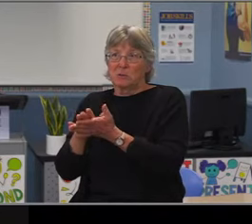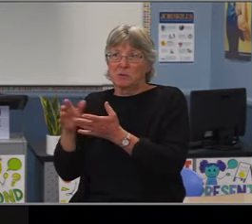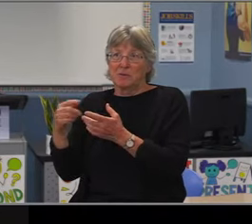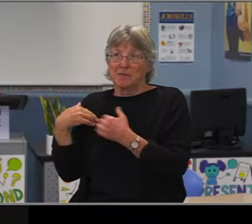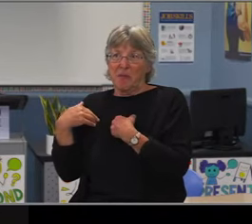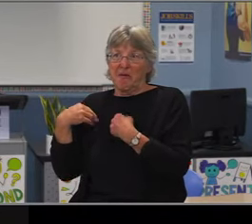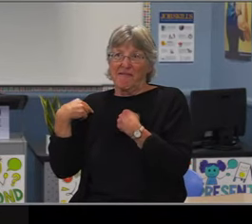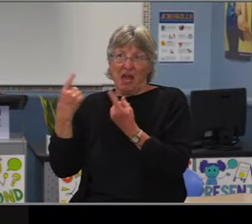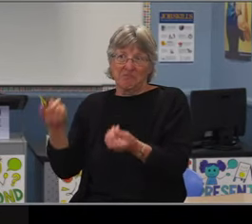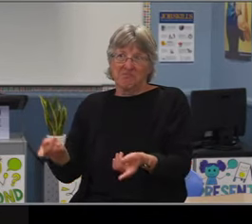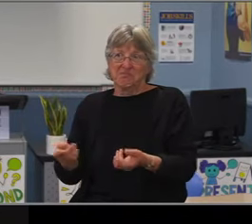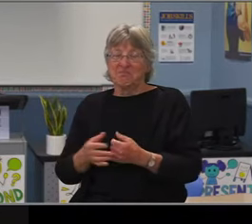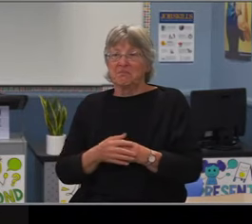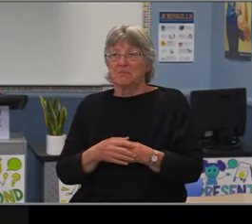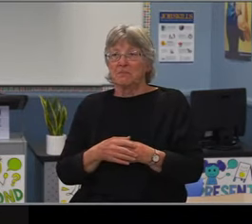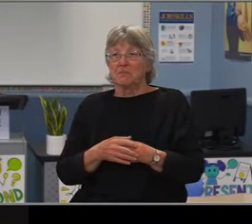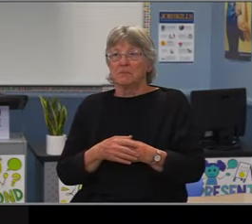Second Discussion?